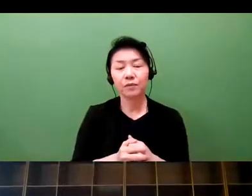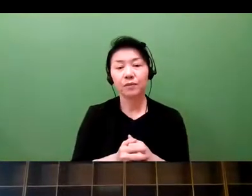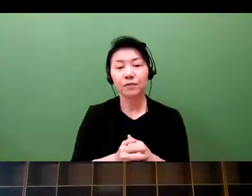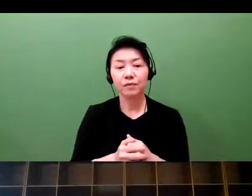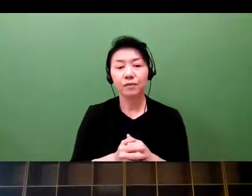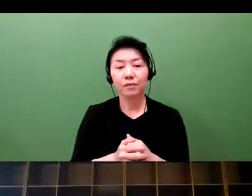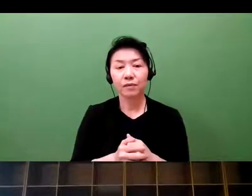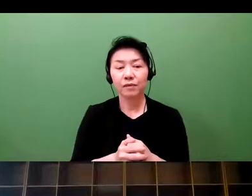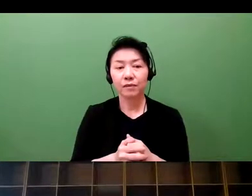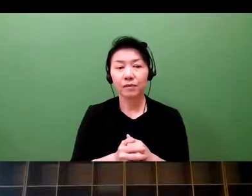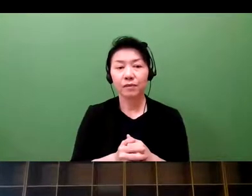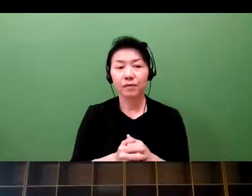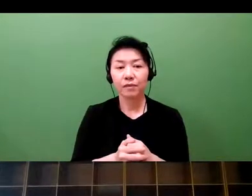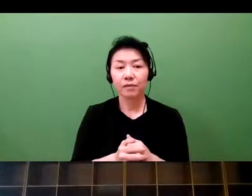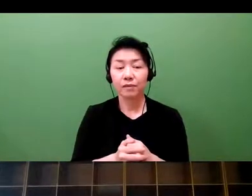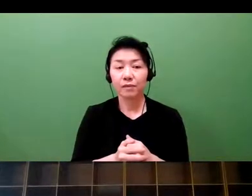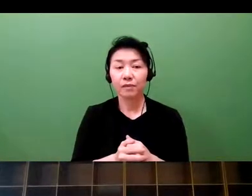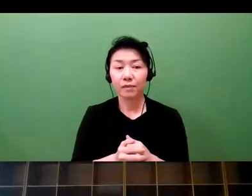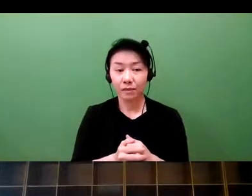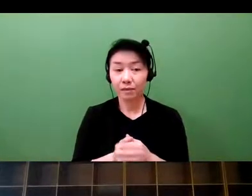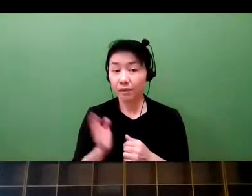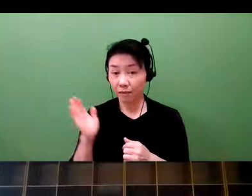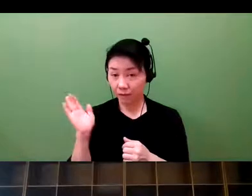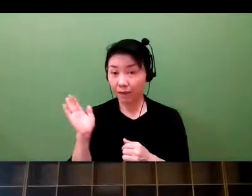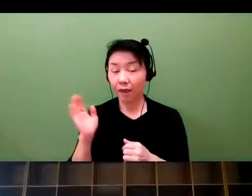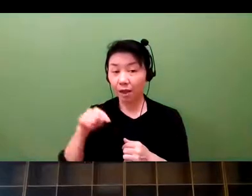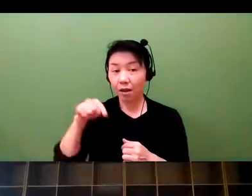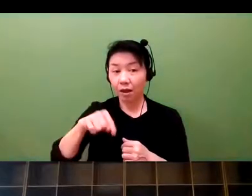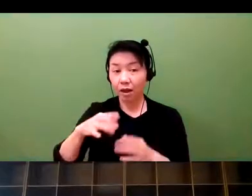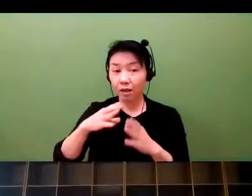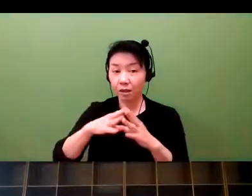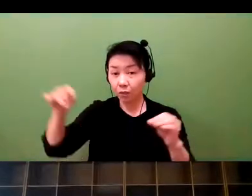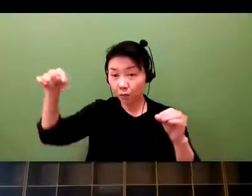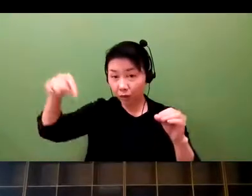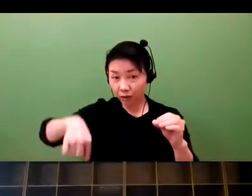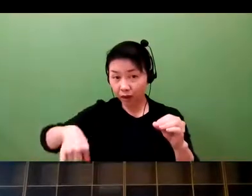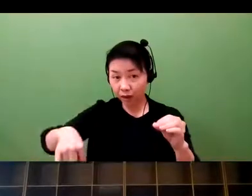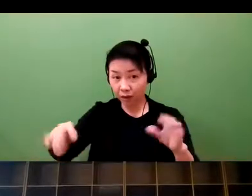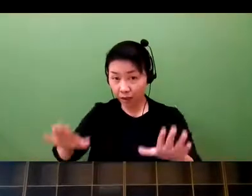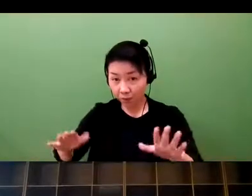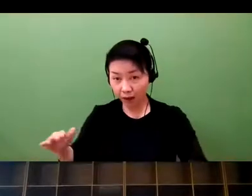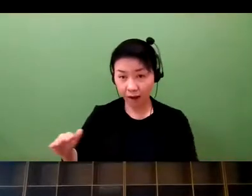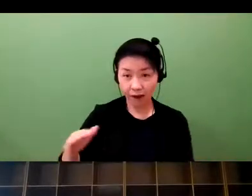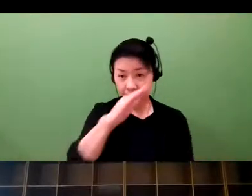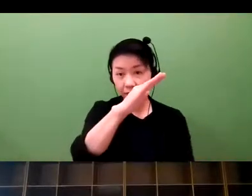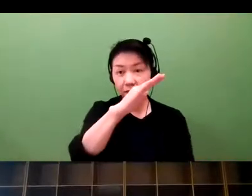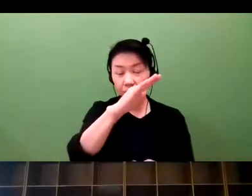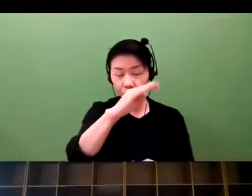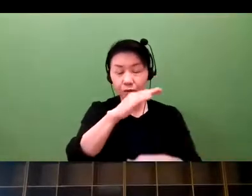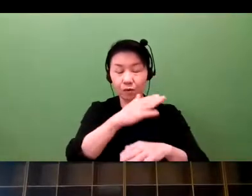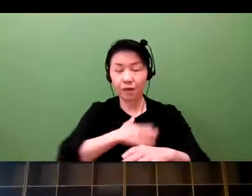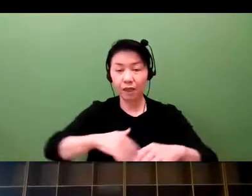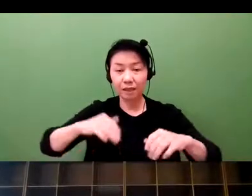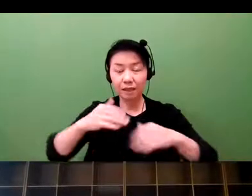congregates at this event. Now, I would like to focus on the developing Japanese health